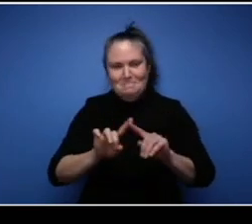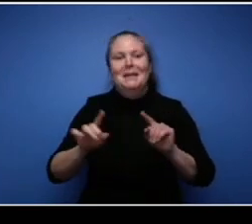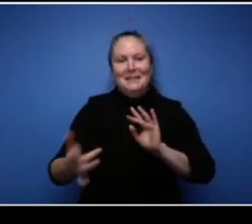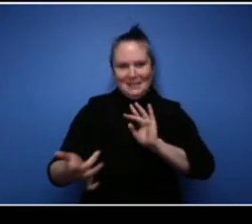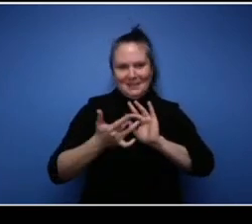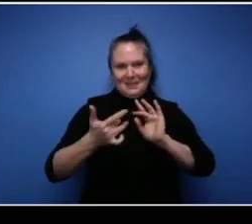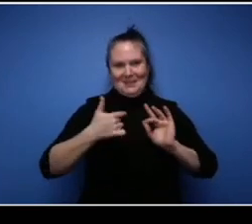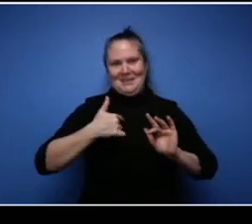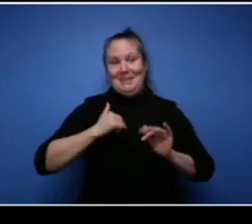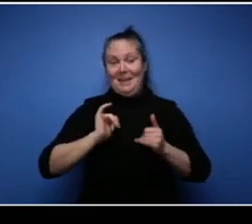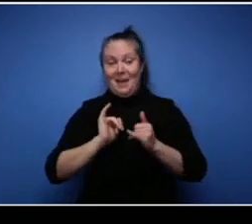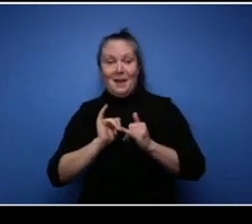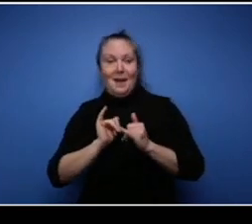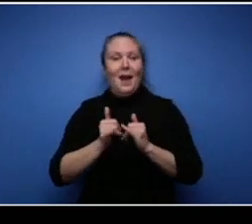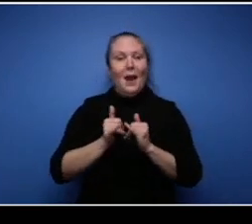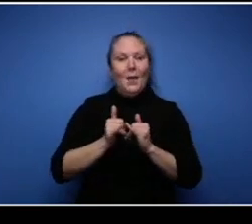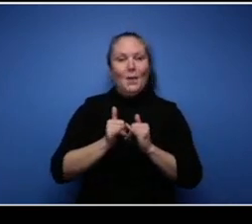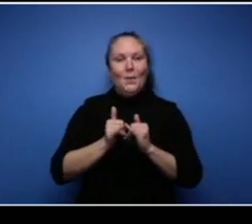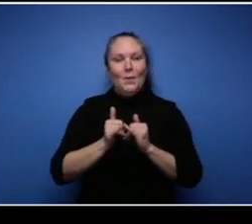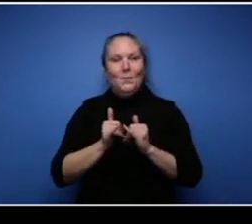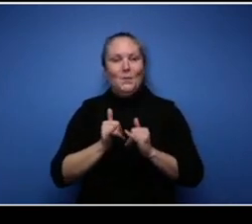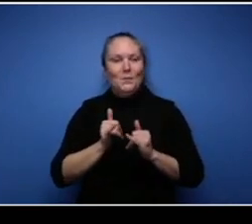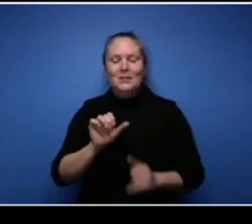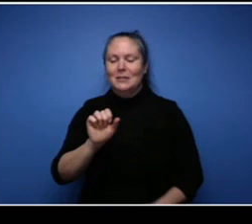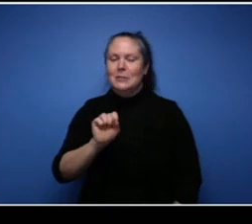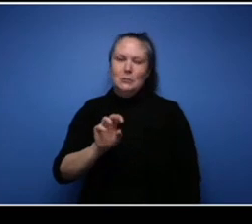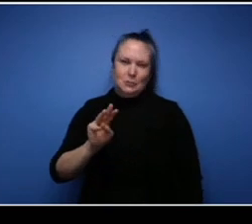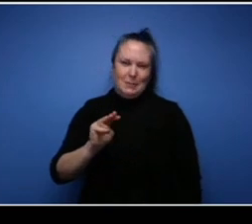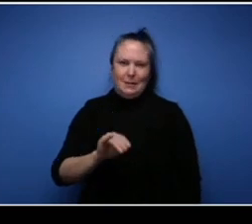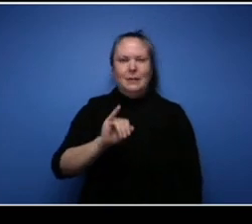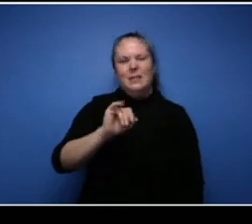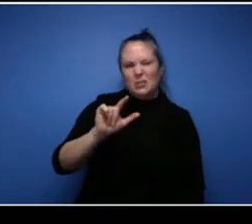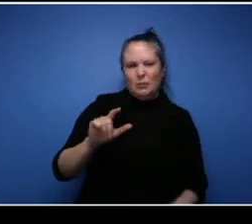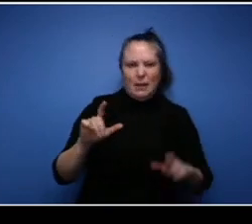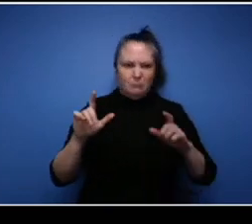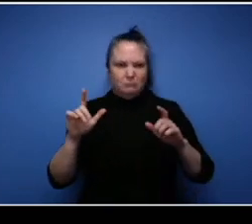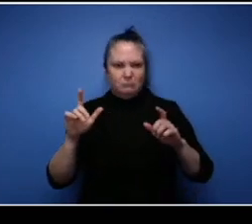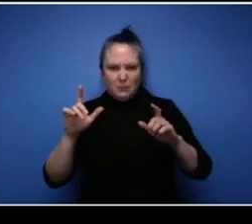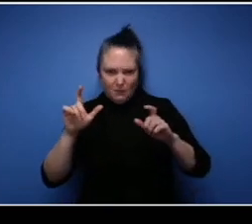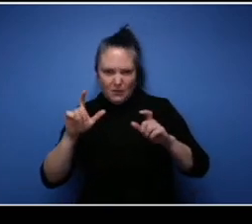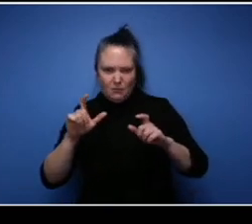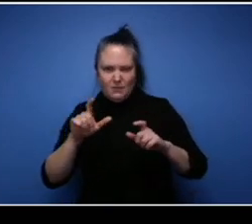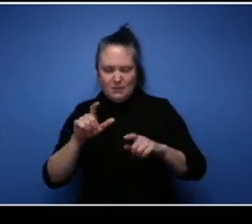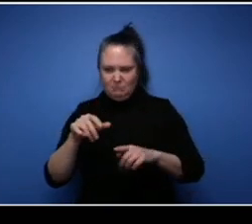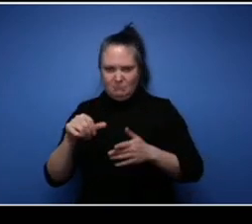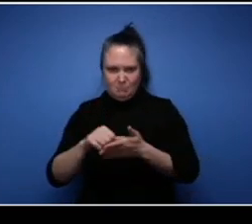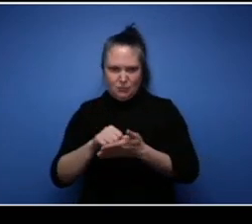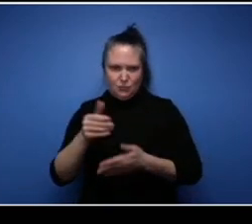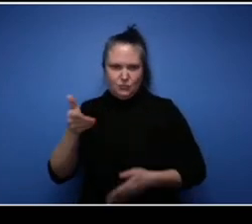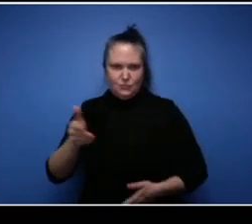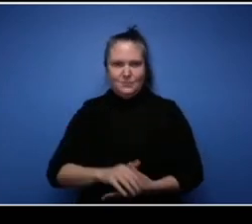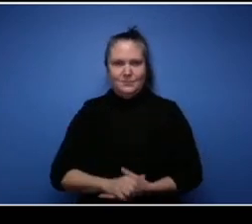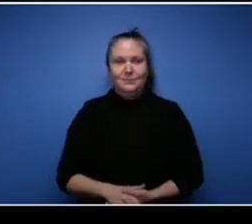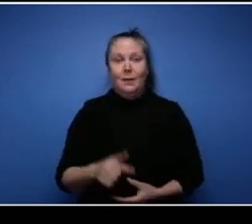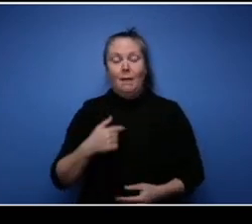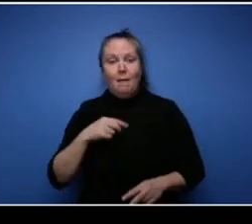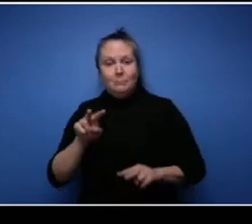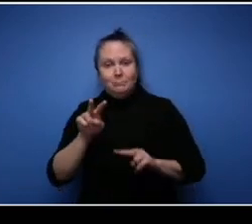through one of those channels and I would look forward to working with anyone who wish